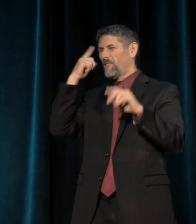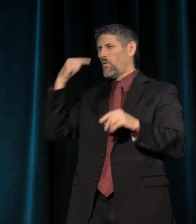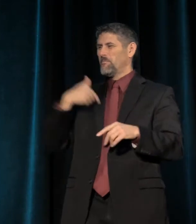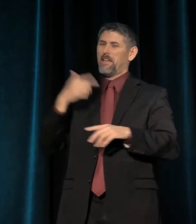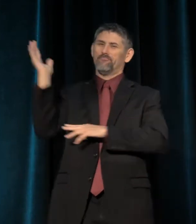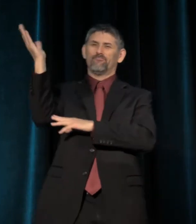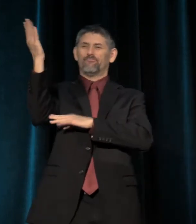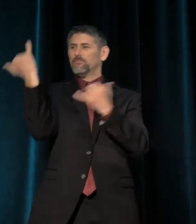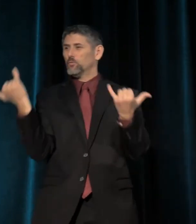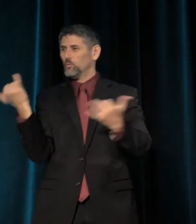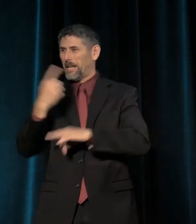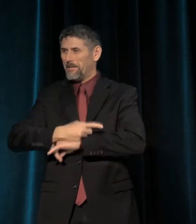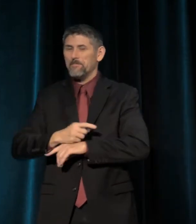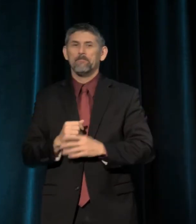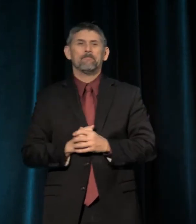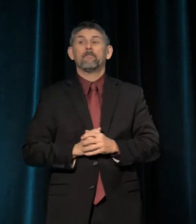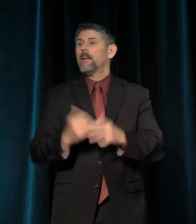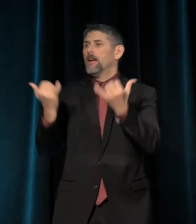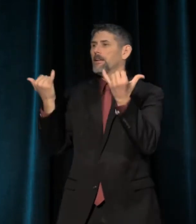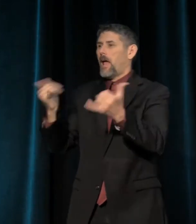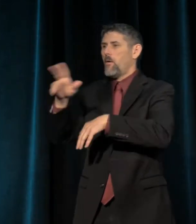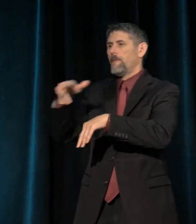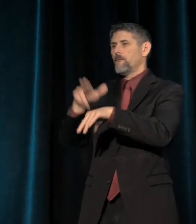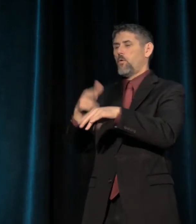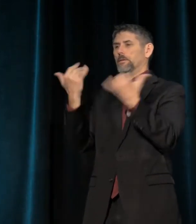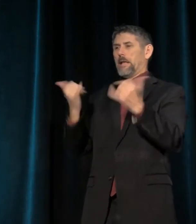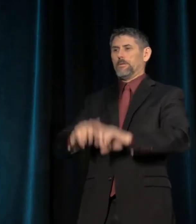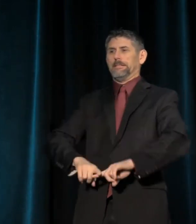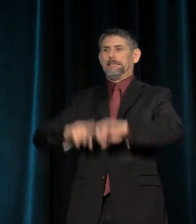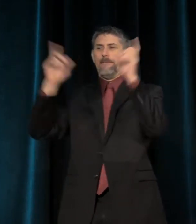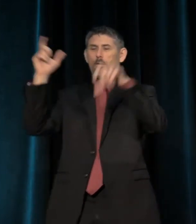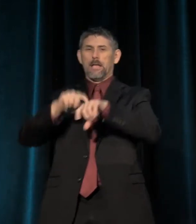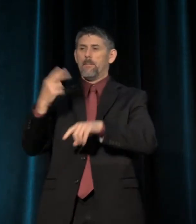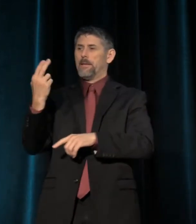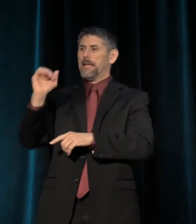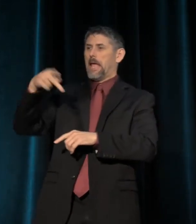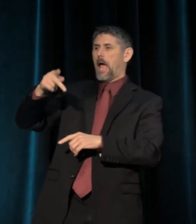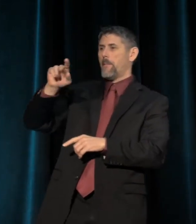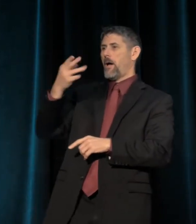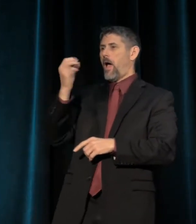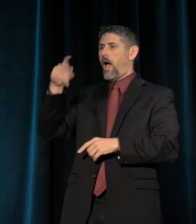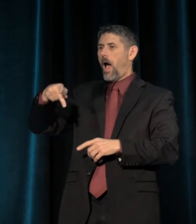Now, of course, we live in different times, Hip-hop theater, in the form of "Hamilton,"